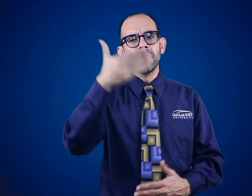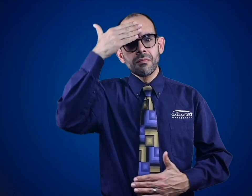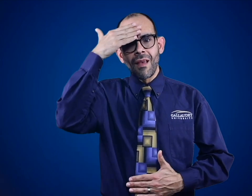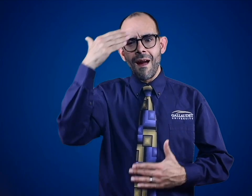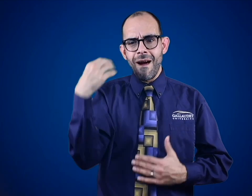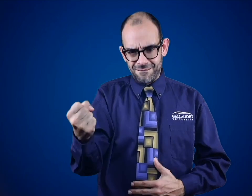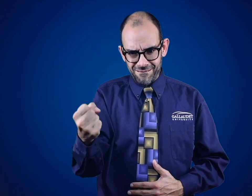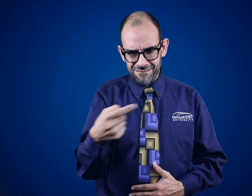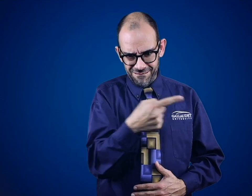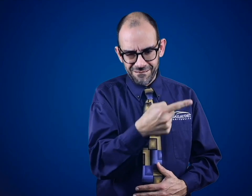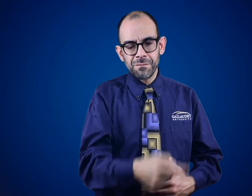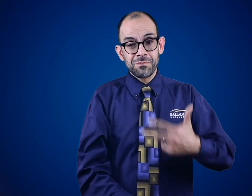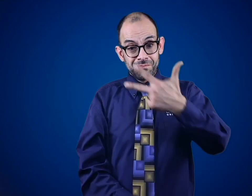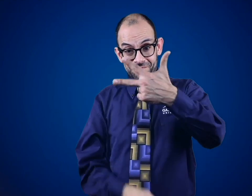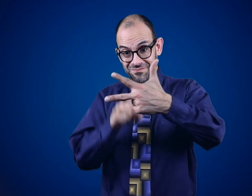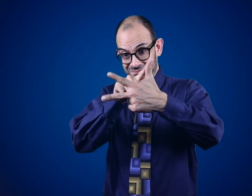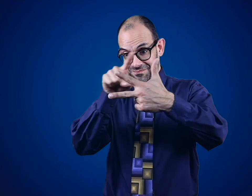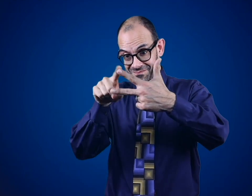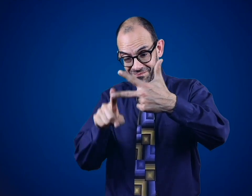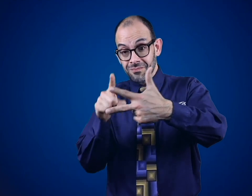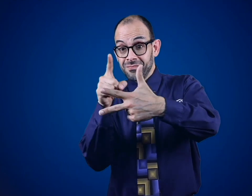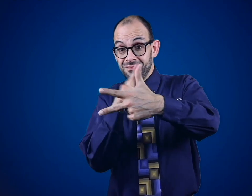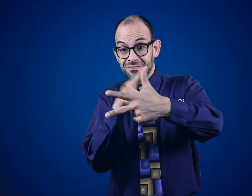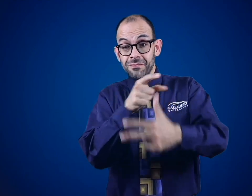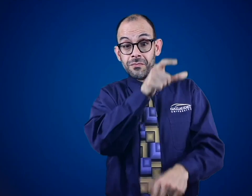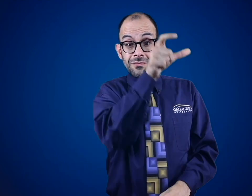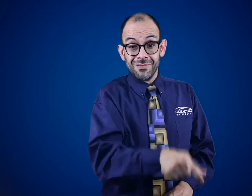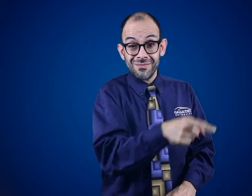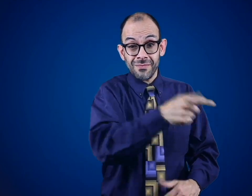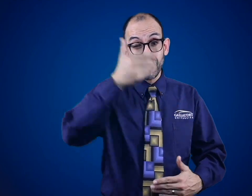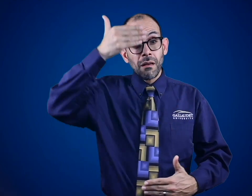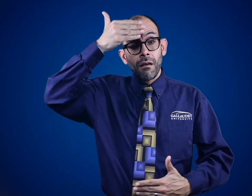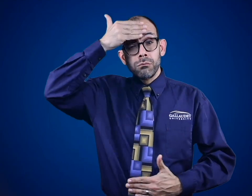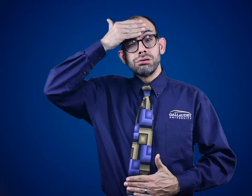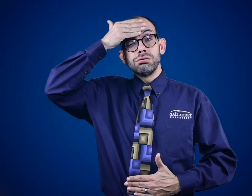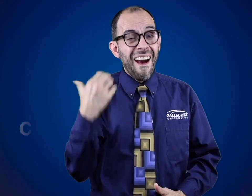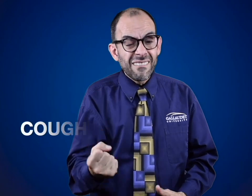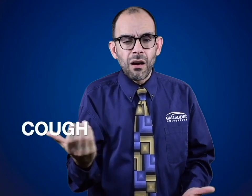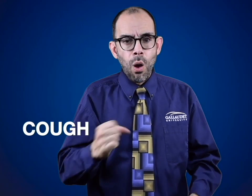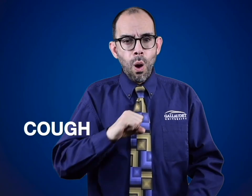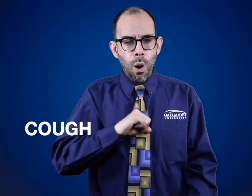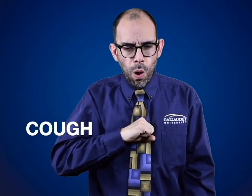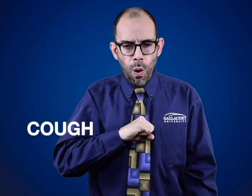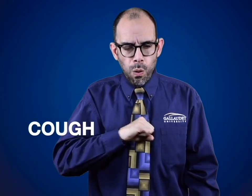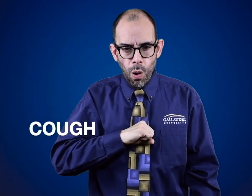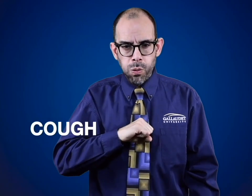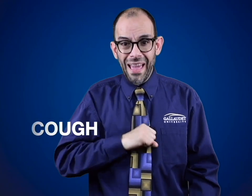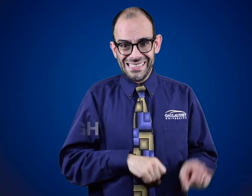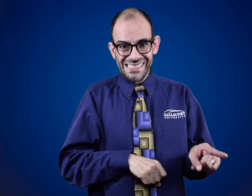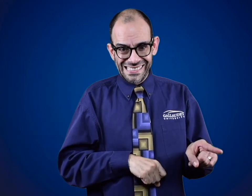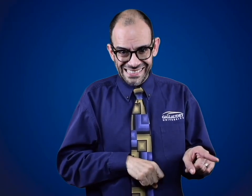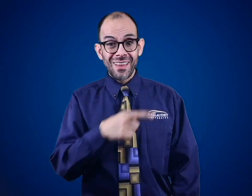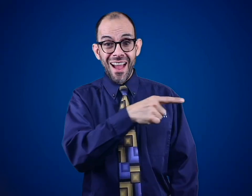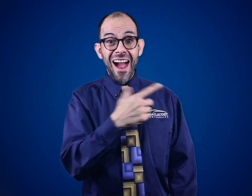that someone with coronavirus would have. One: They would have a cough.